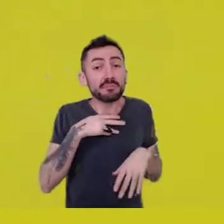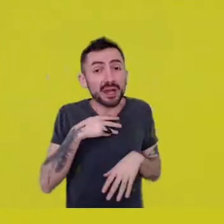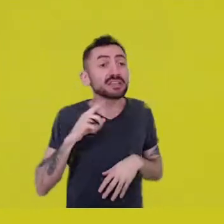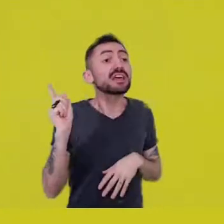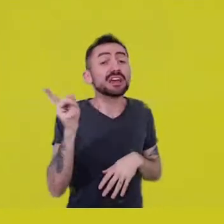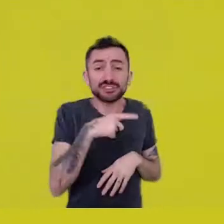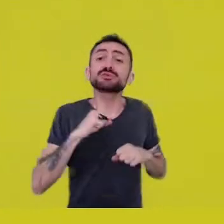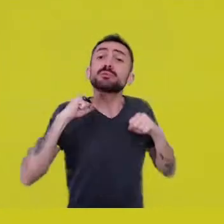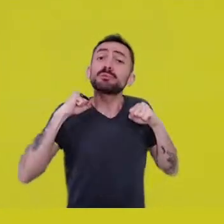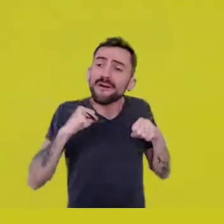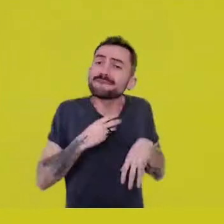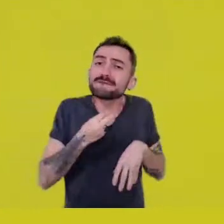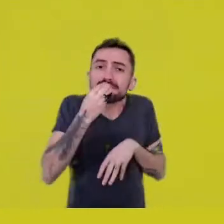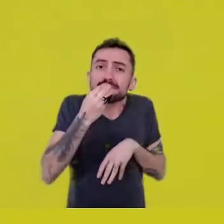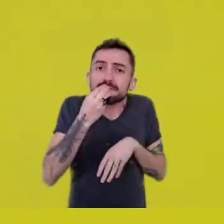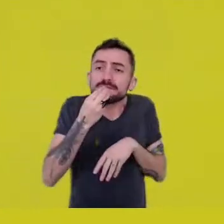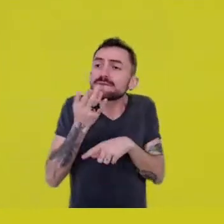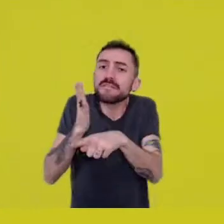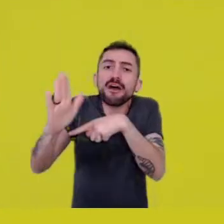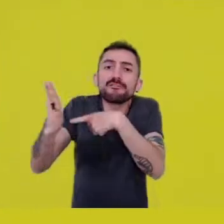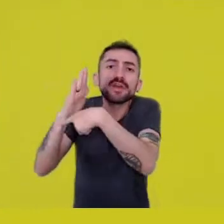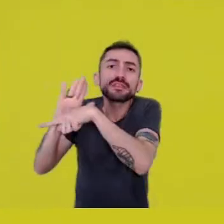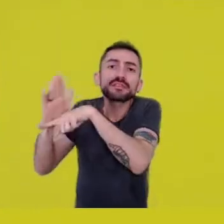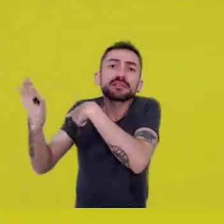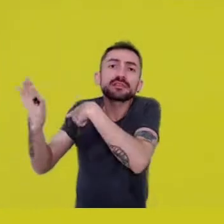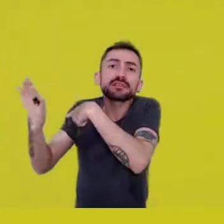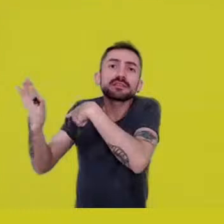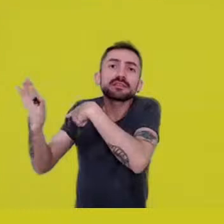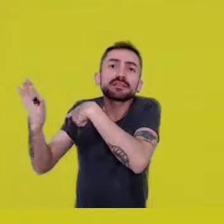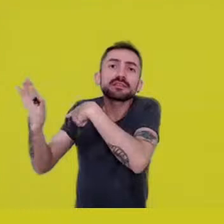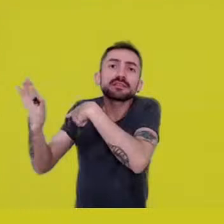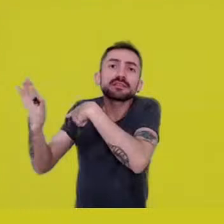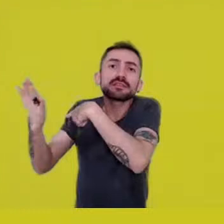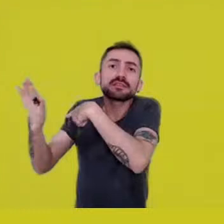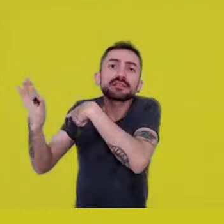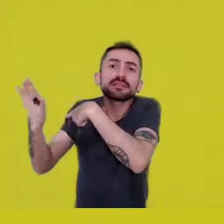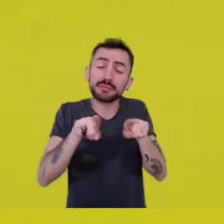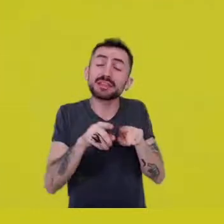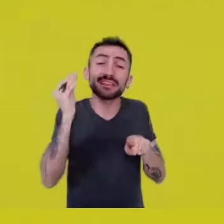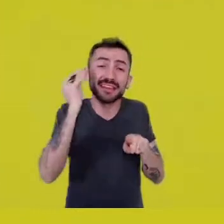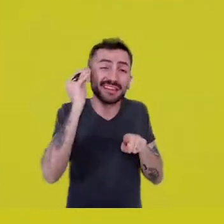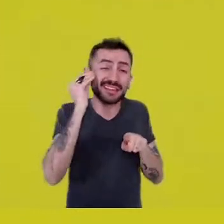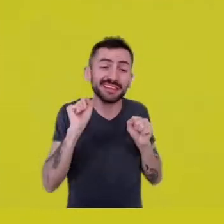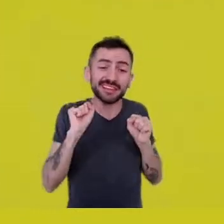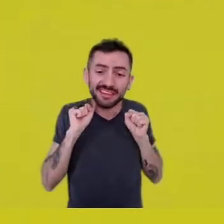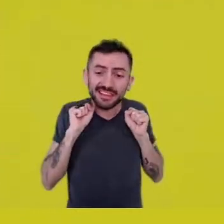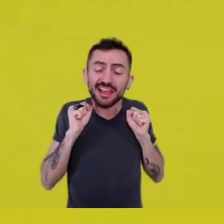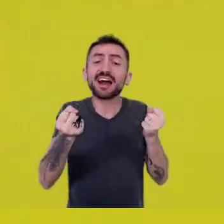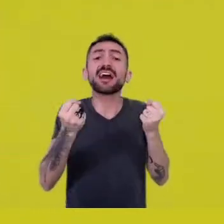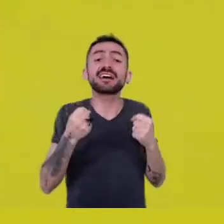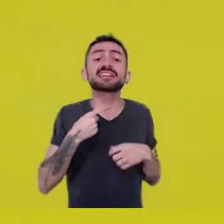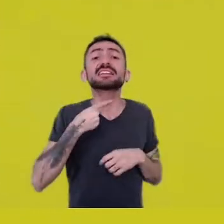and invoke other wishes besides consumption, merchandise